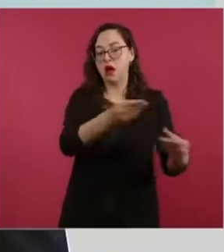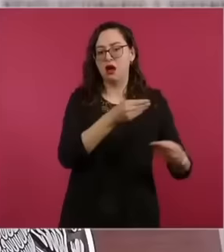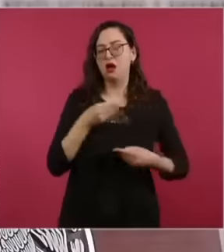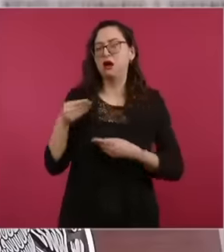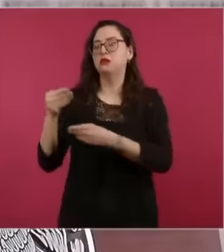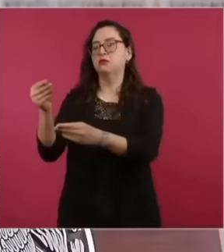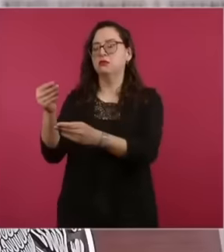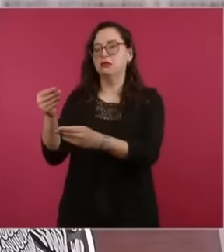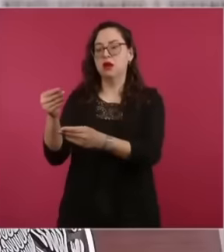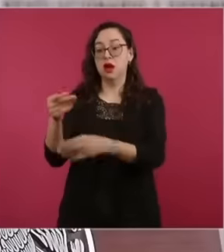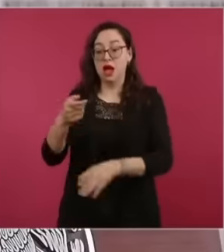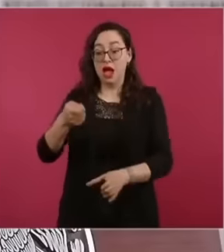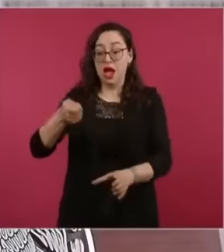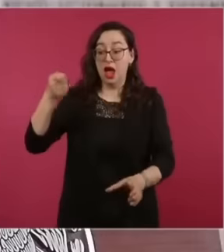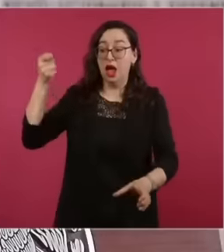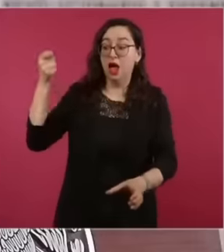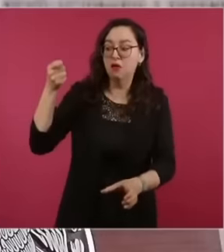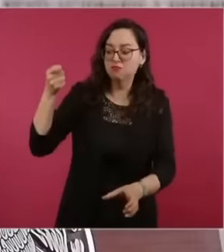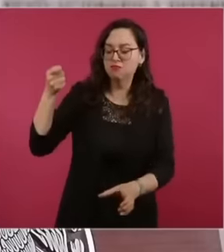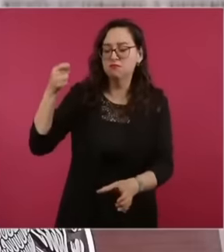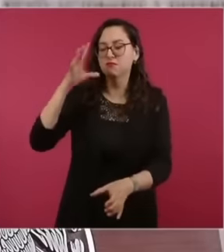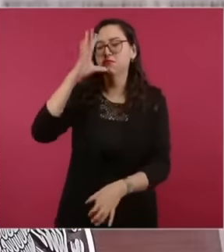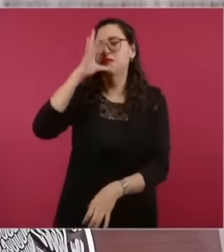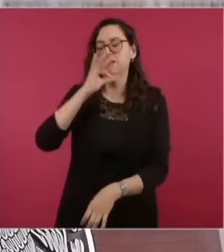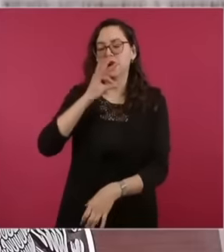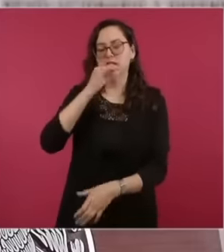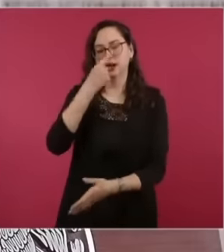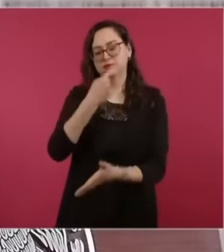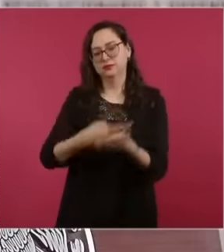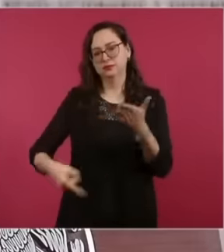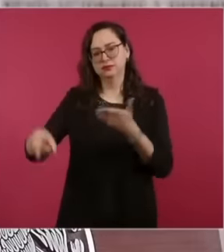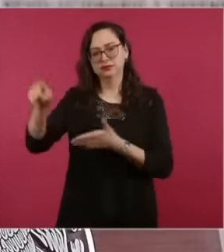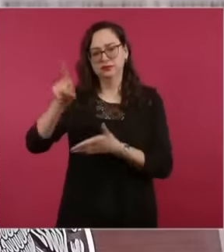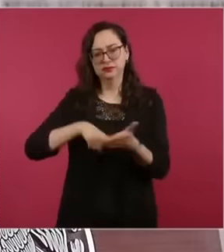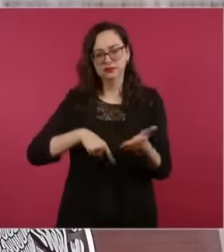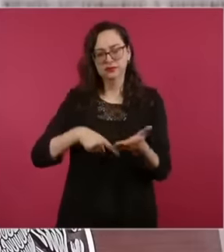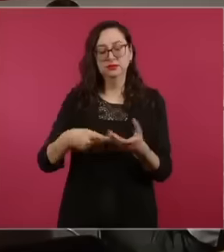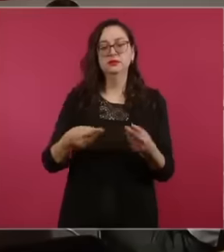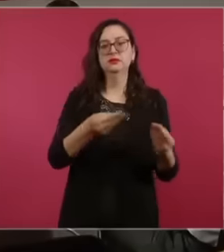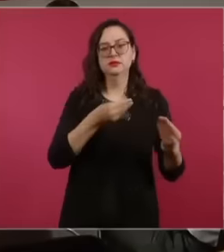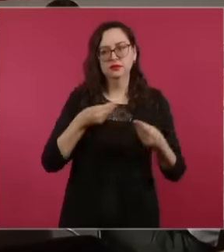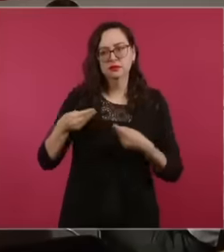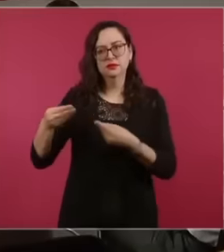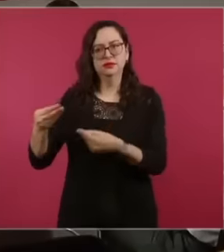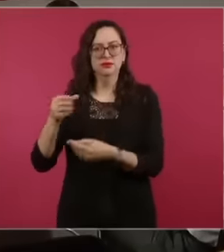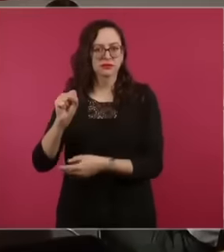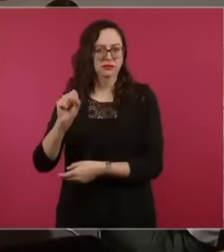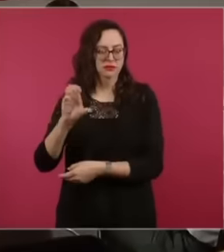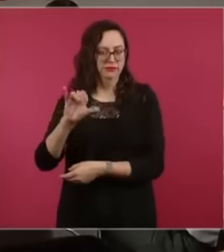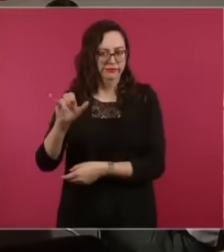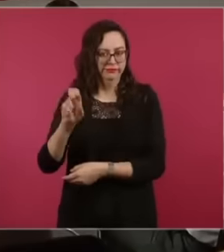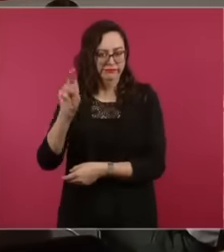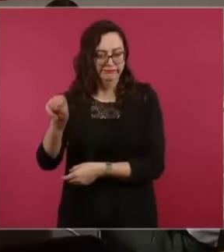The resolution of the matter was temporarily suspended. It is also known that since December